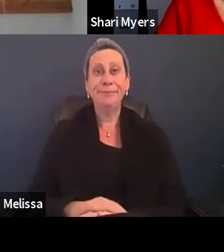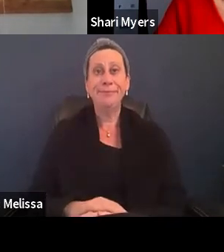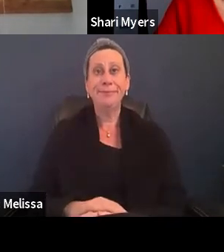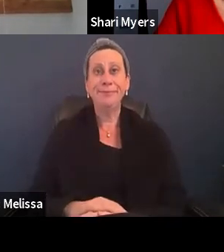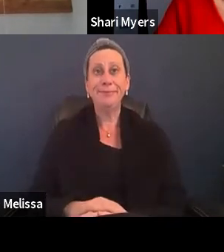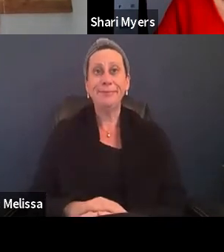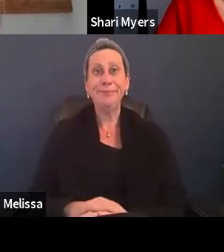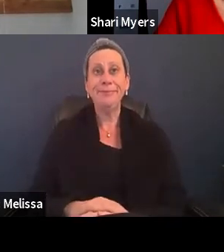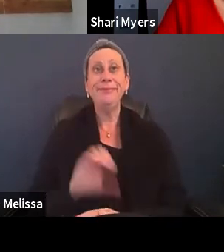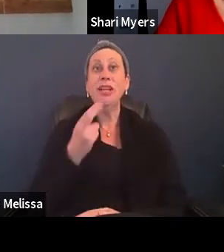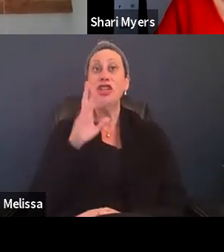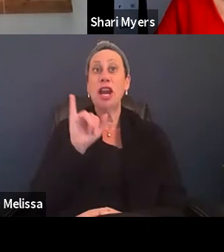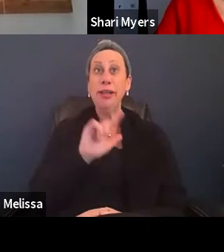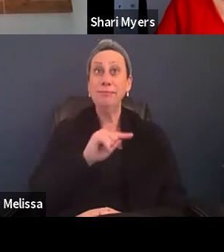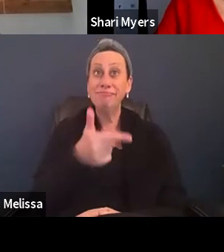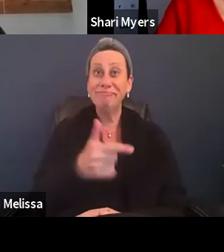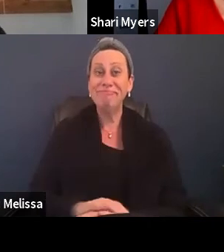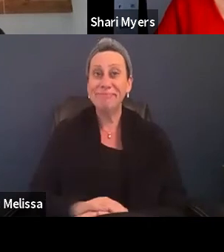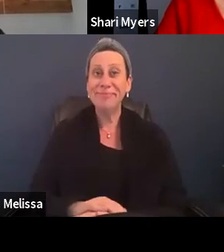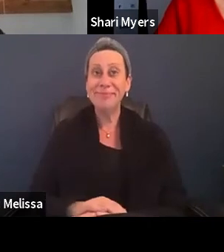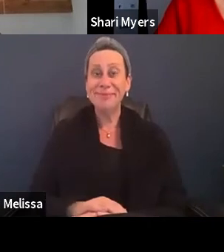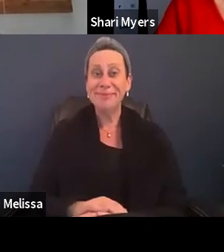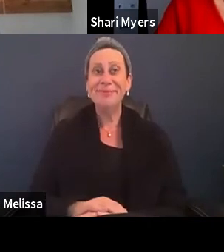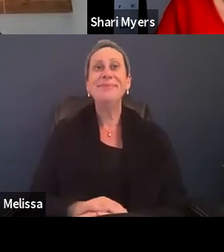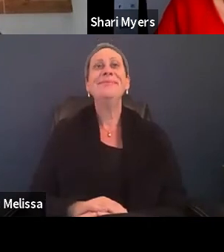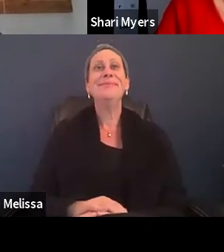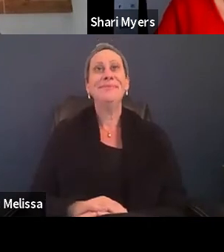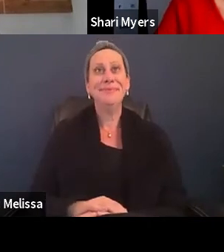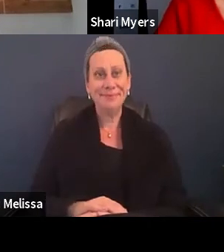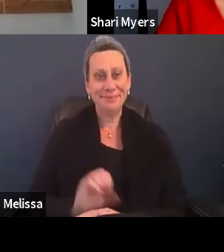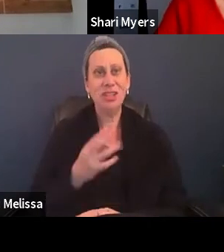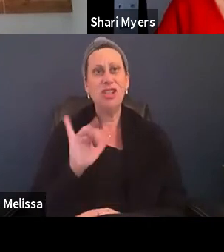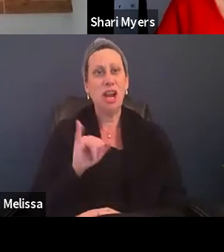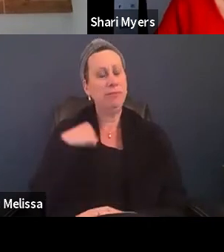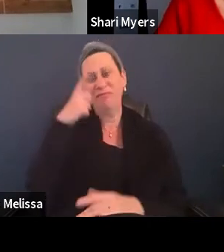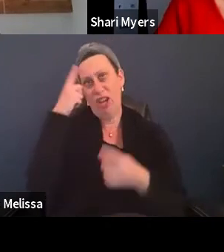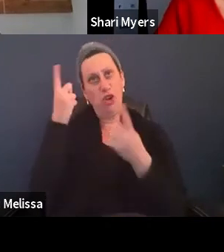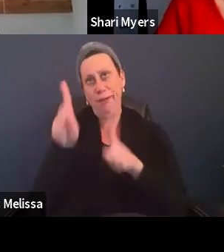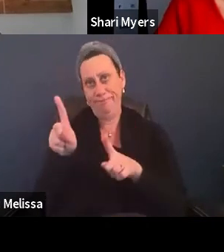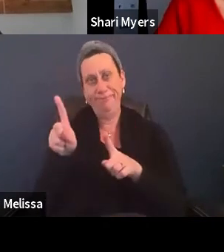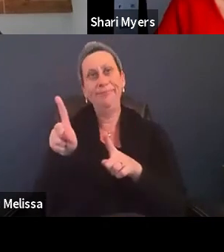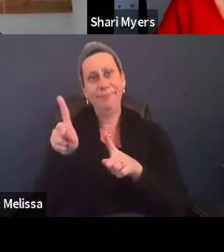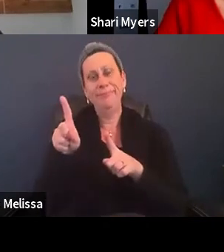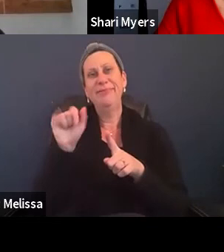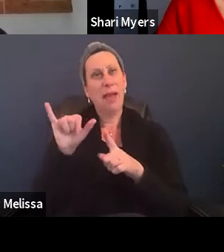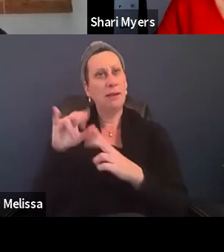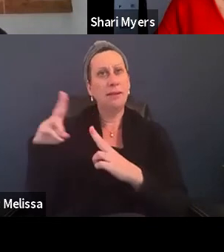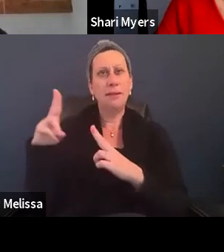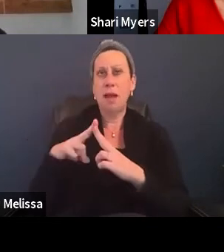Shari? So in addition to that, because I agree that's probably the top priority,